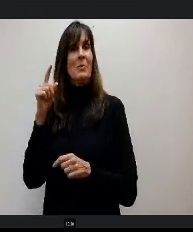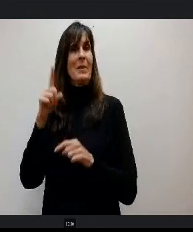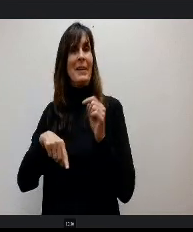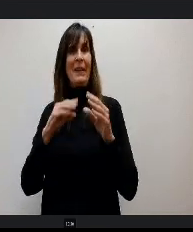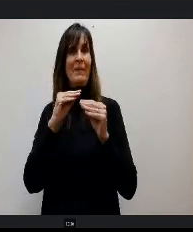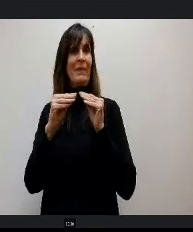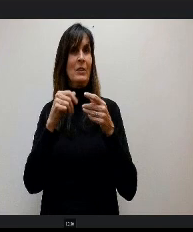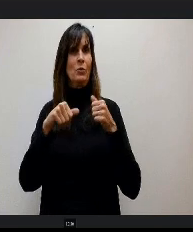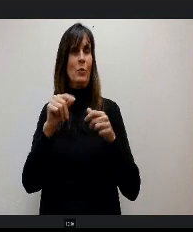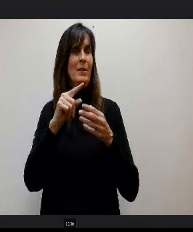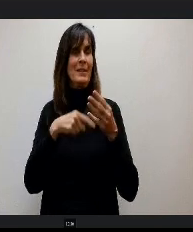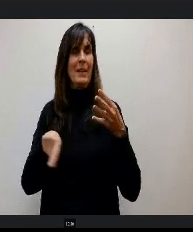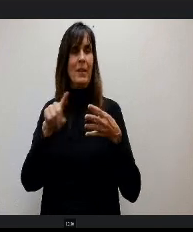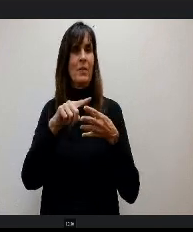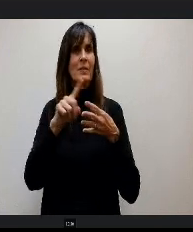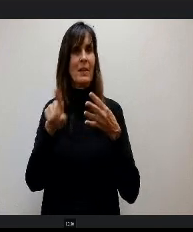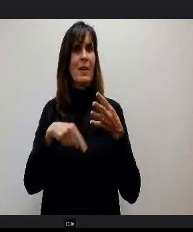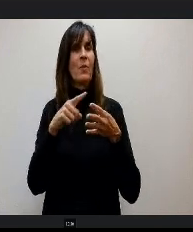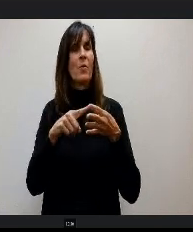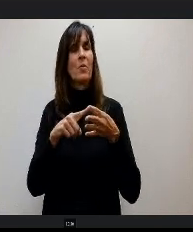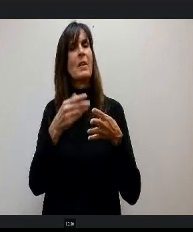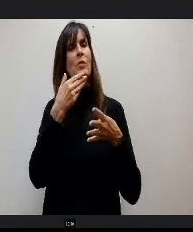So that would give us an opportunity to make adjustments within there.